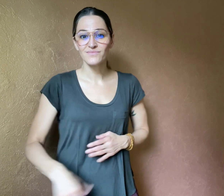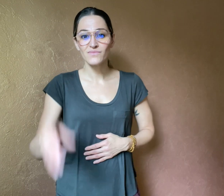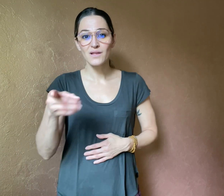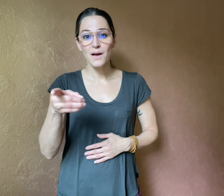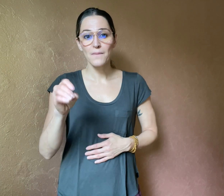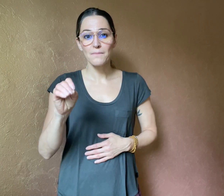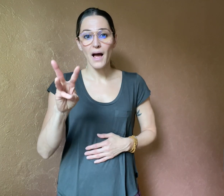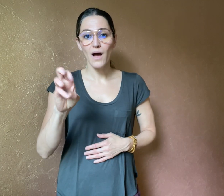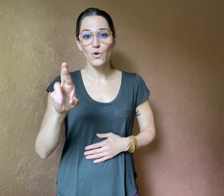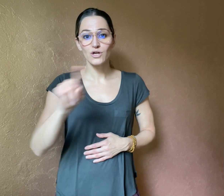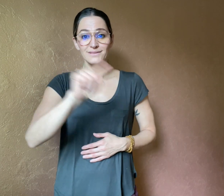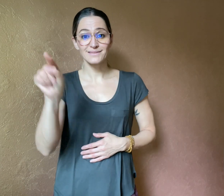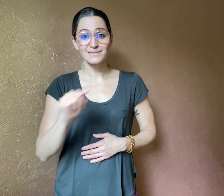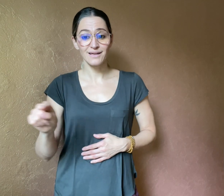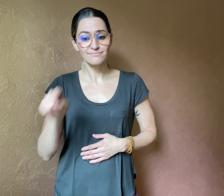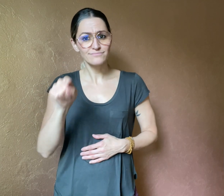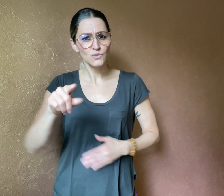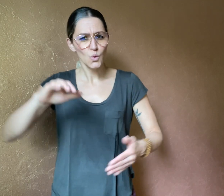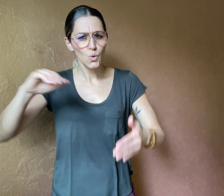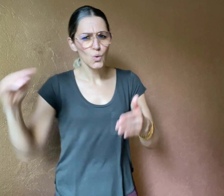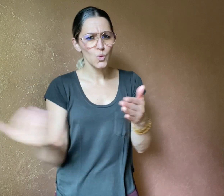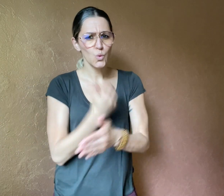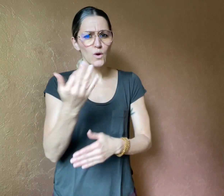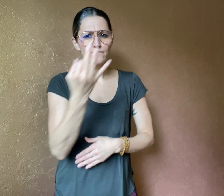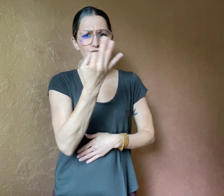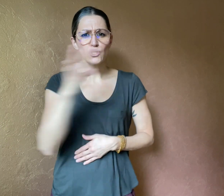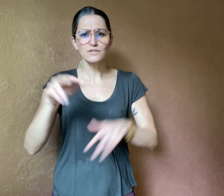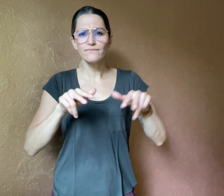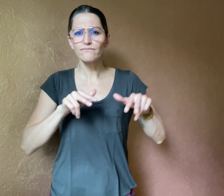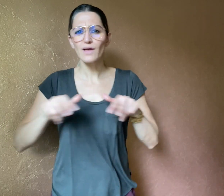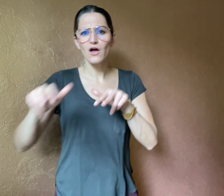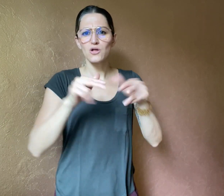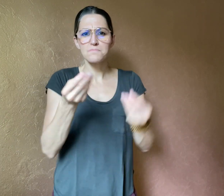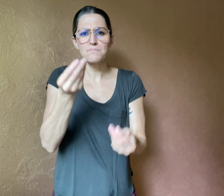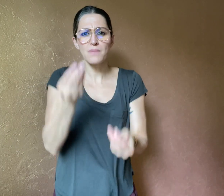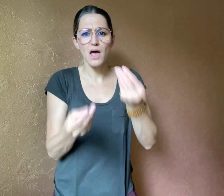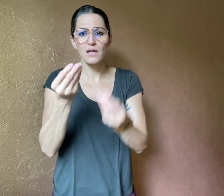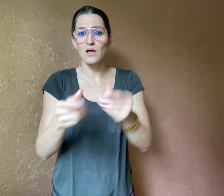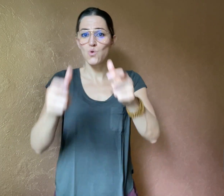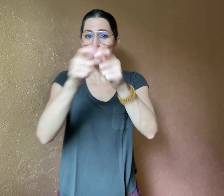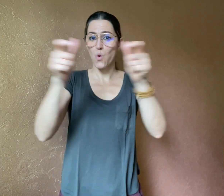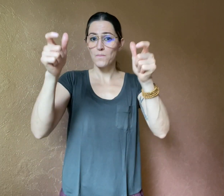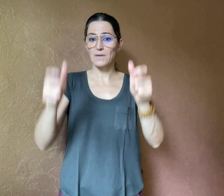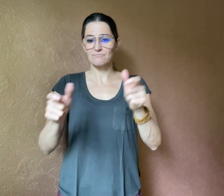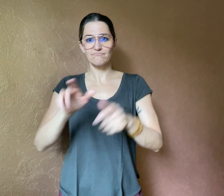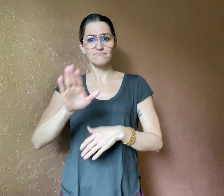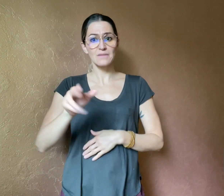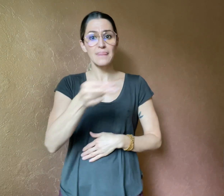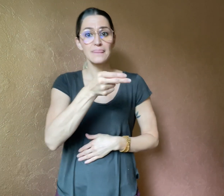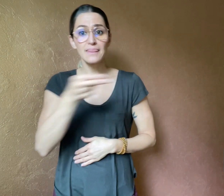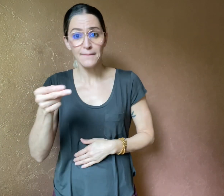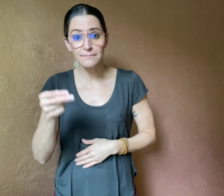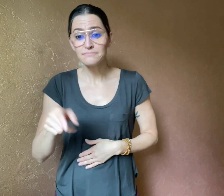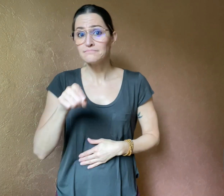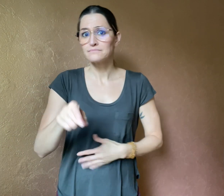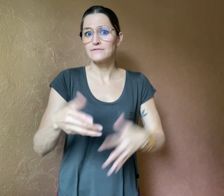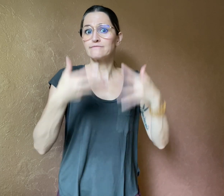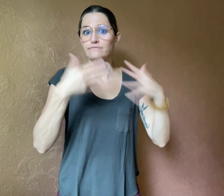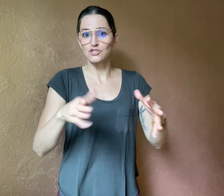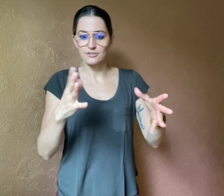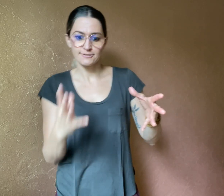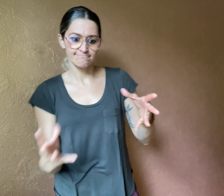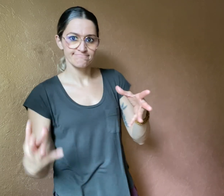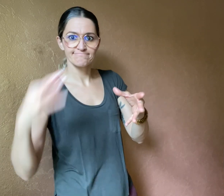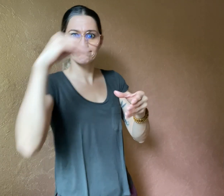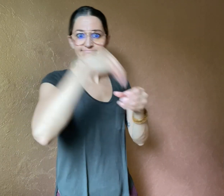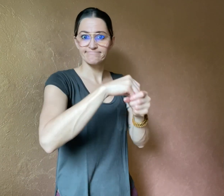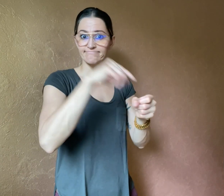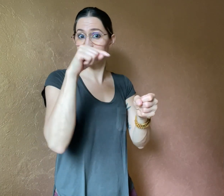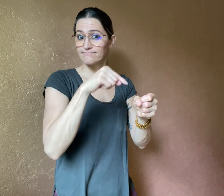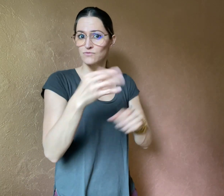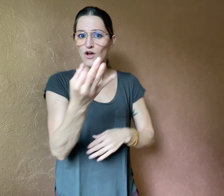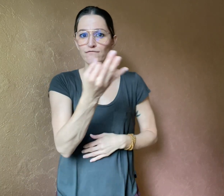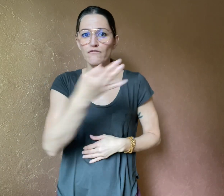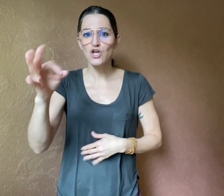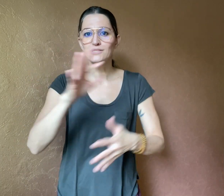PowerZ, a new French video game company, has incorporated French Sign Language